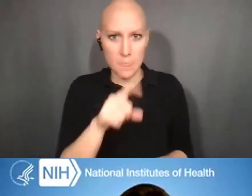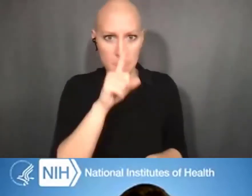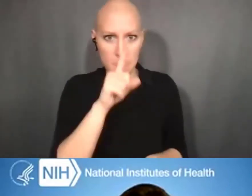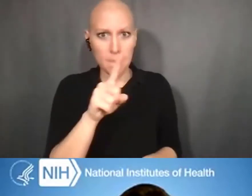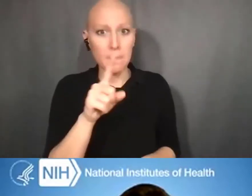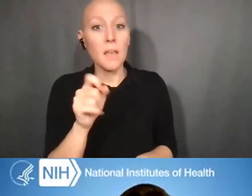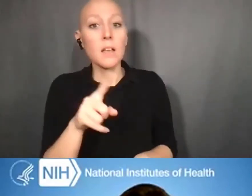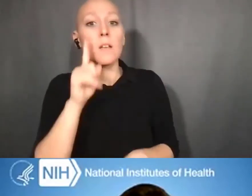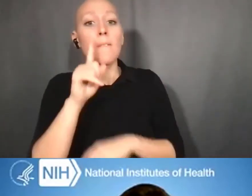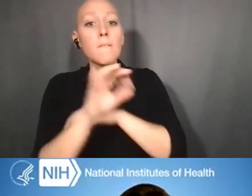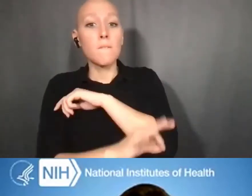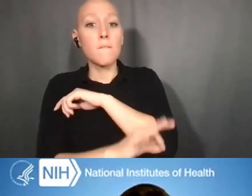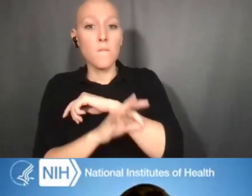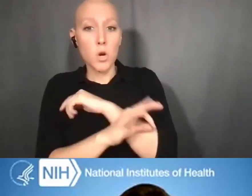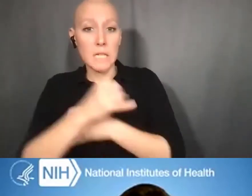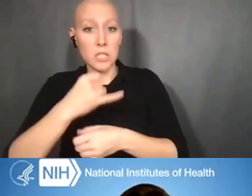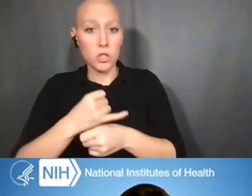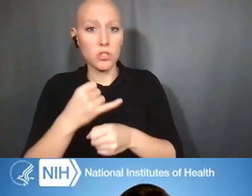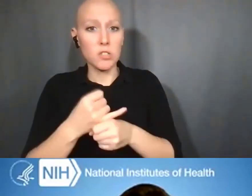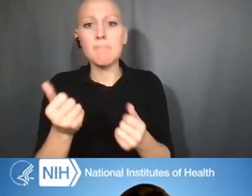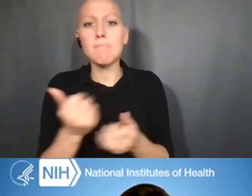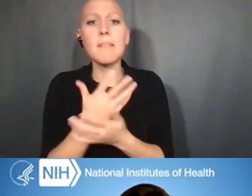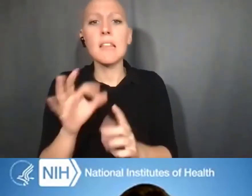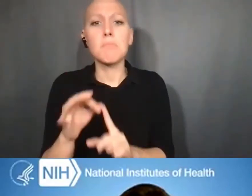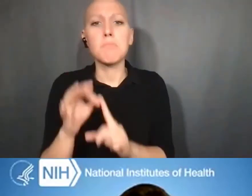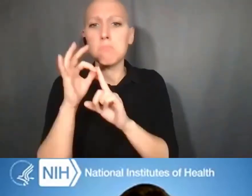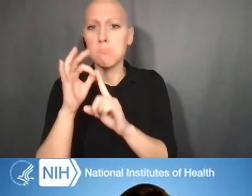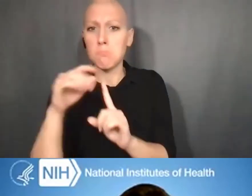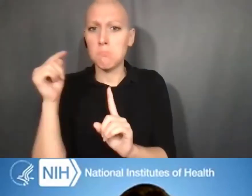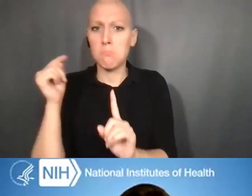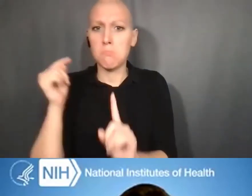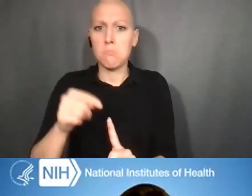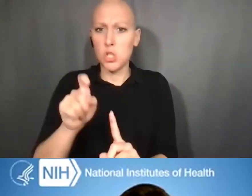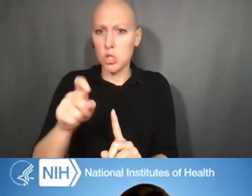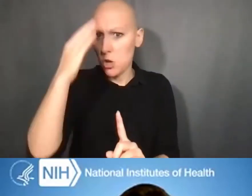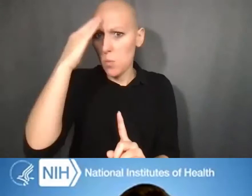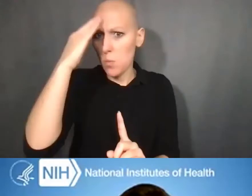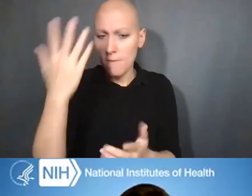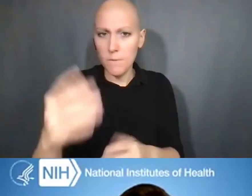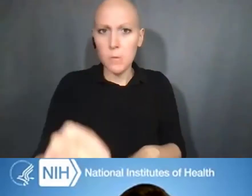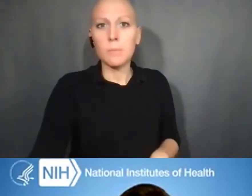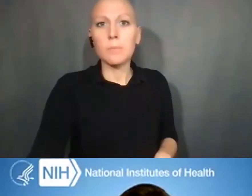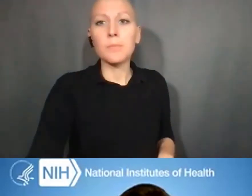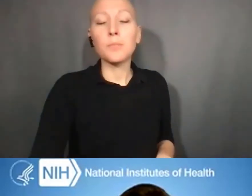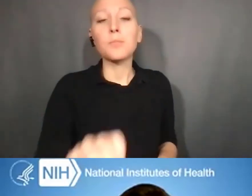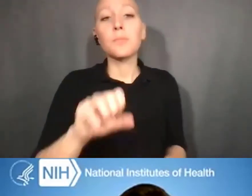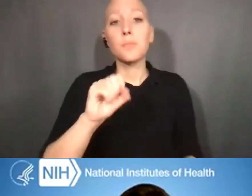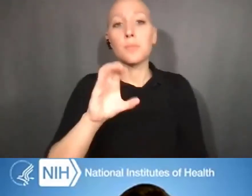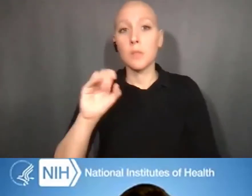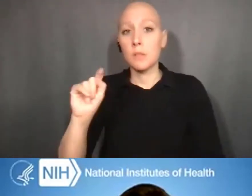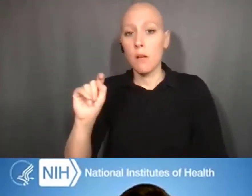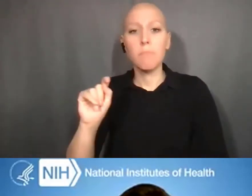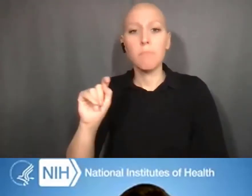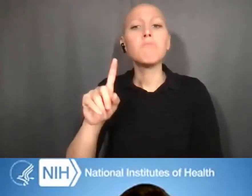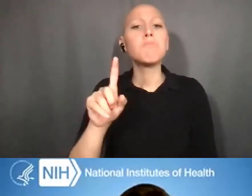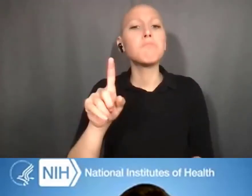Is there anything in particular they need to be aware of? Scott Cooper: Uh, I would just be aware of that Bayh-Dole recording invention